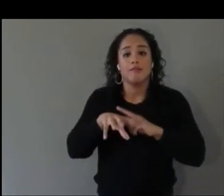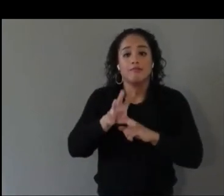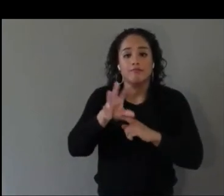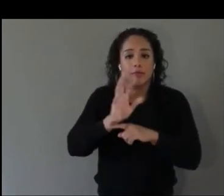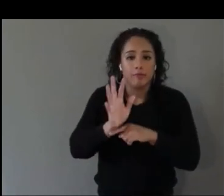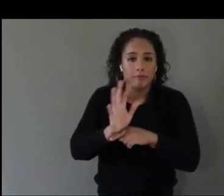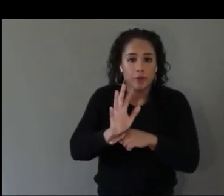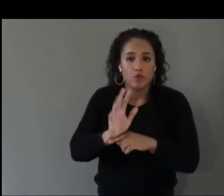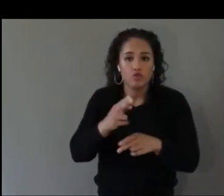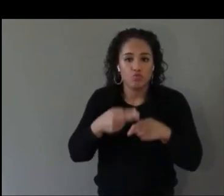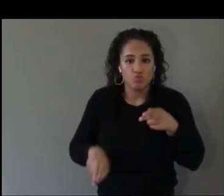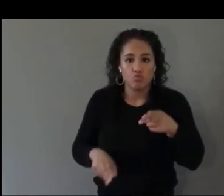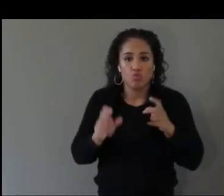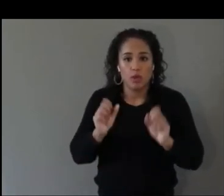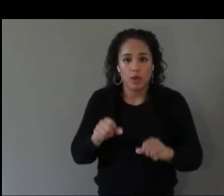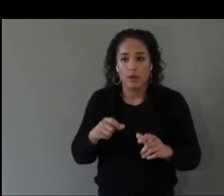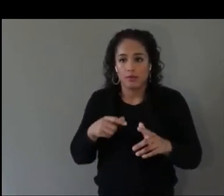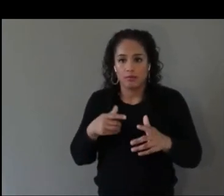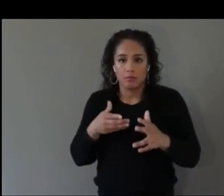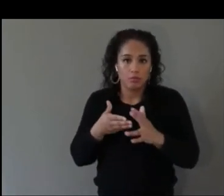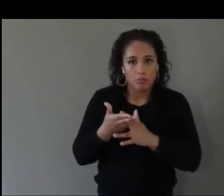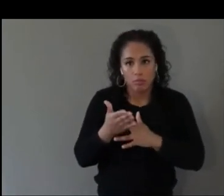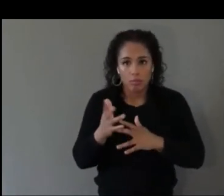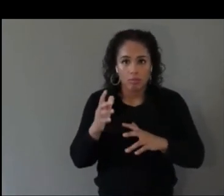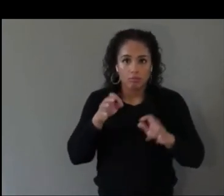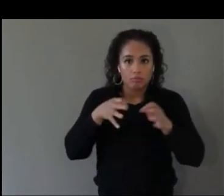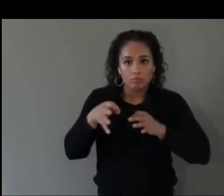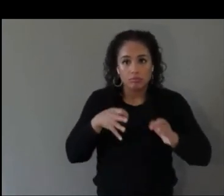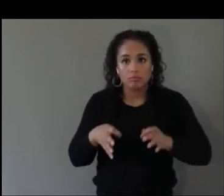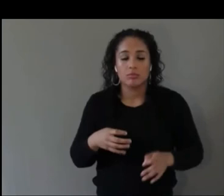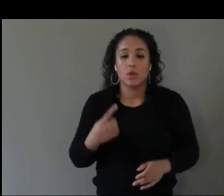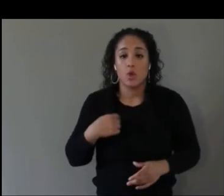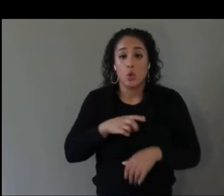We use those and we, of course, are referred to so many of the colleagues internally on